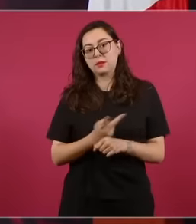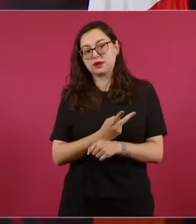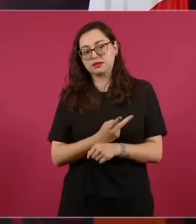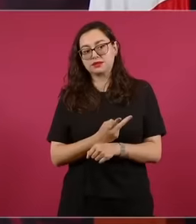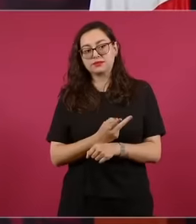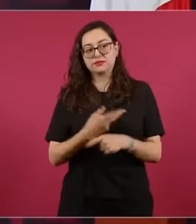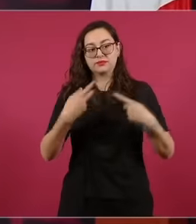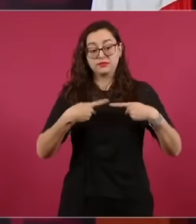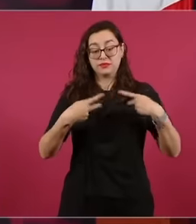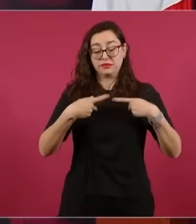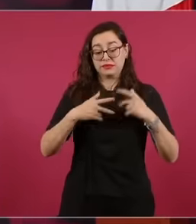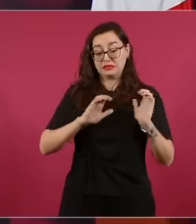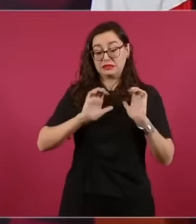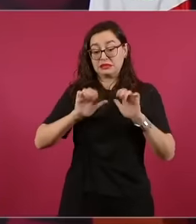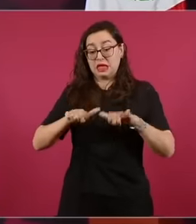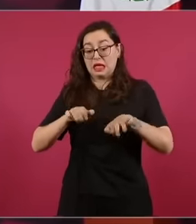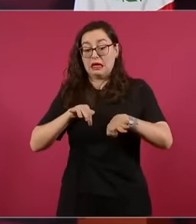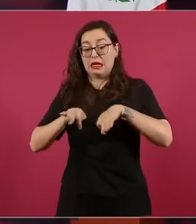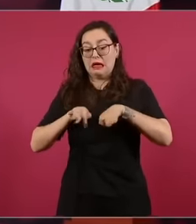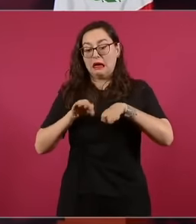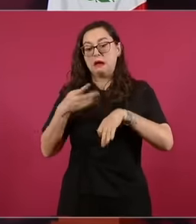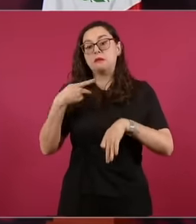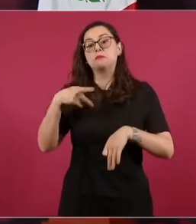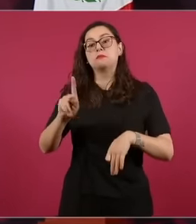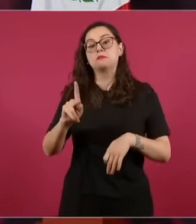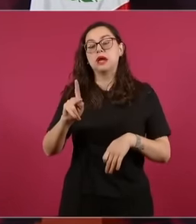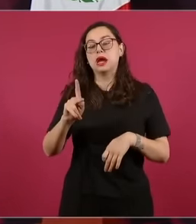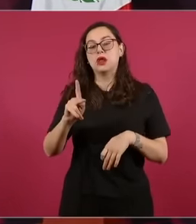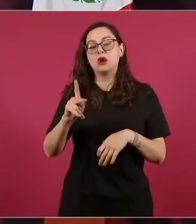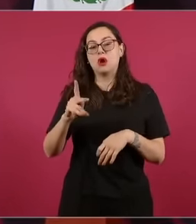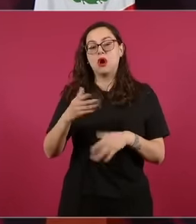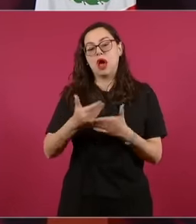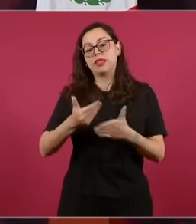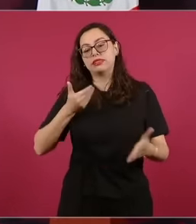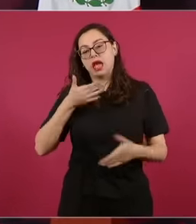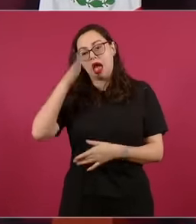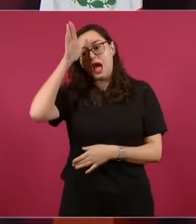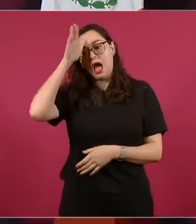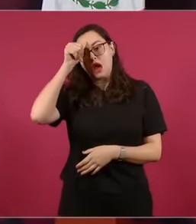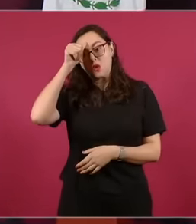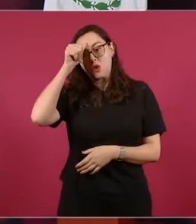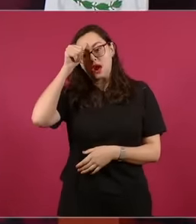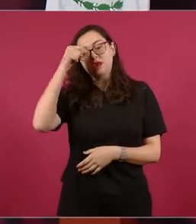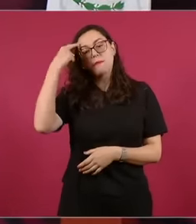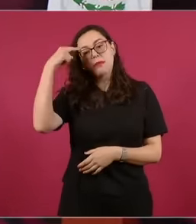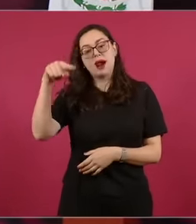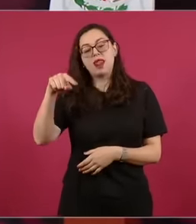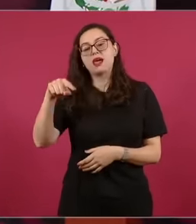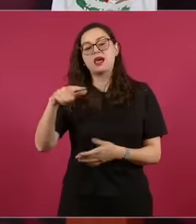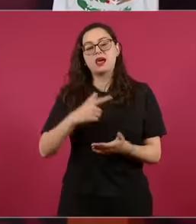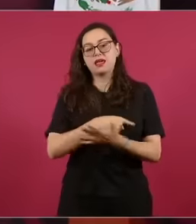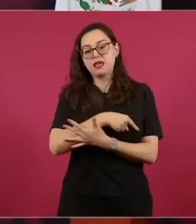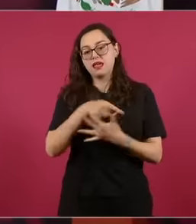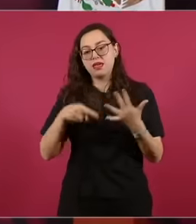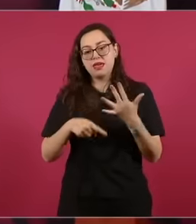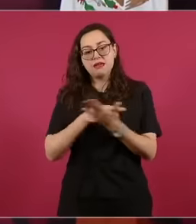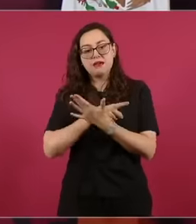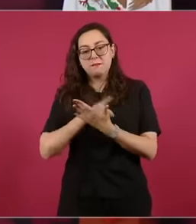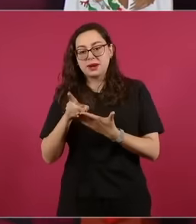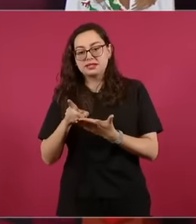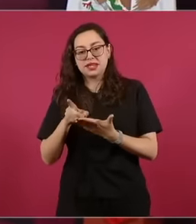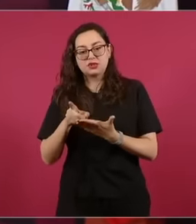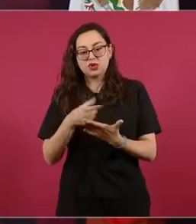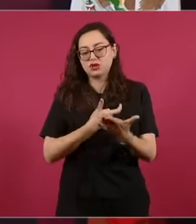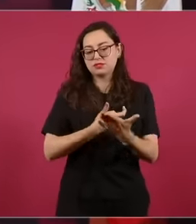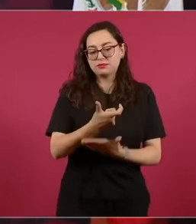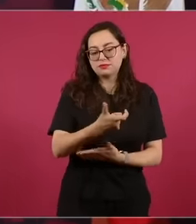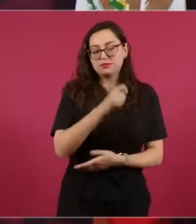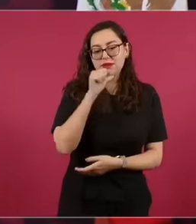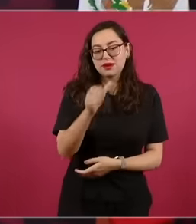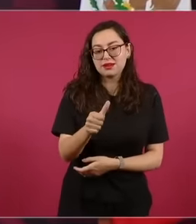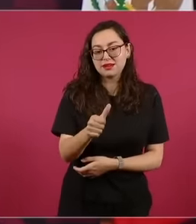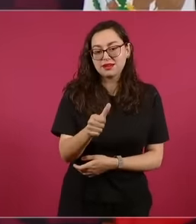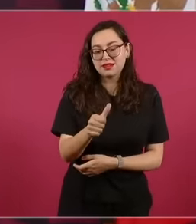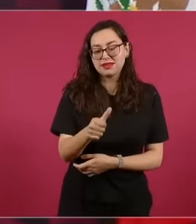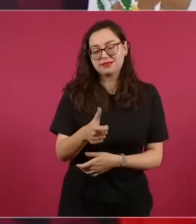individual workers or those who work on their own, no and they don't have